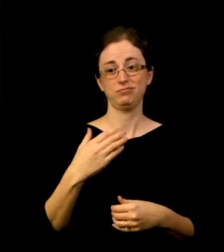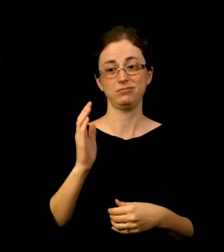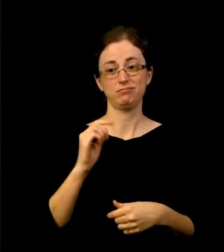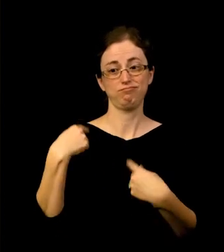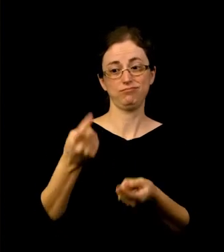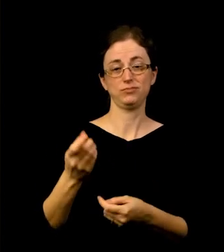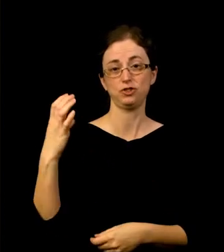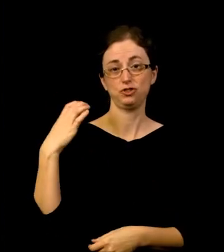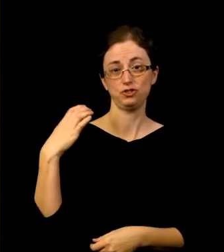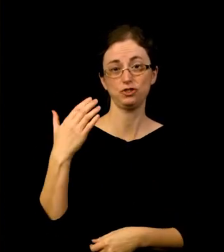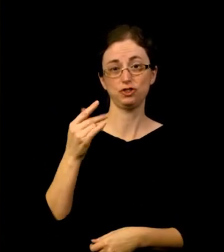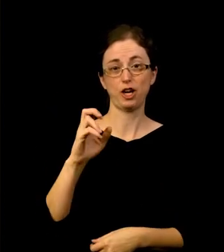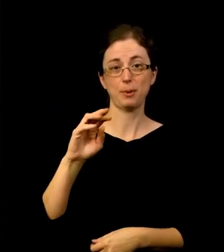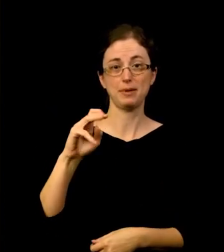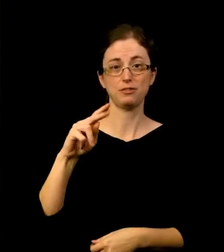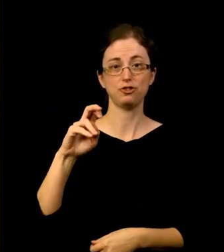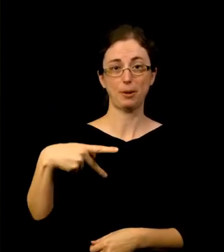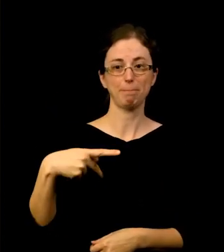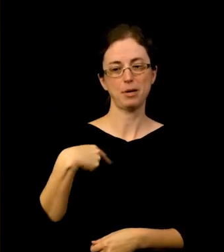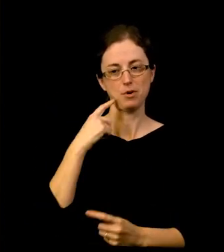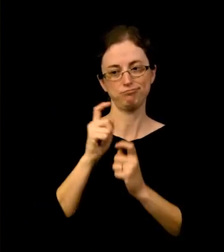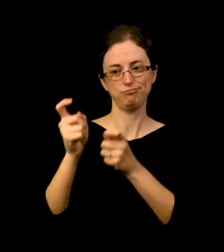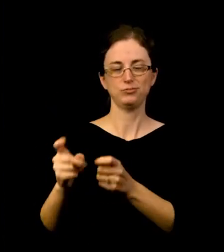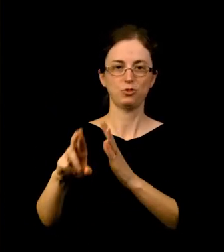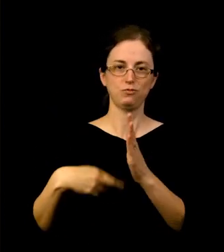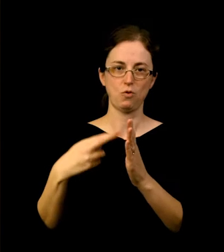that our board leadership is committed to the Museum and goals